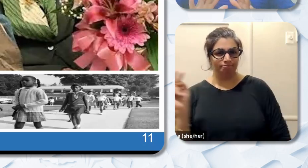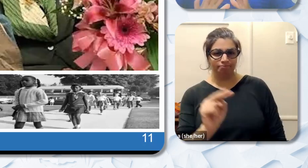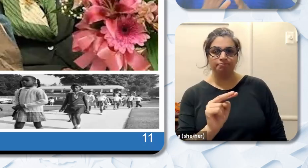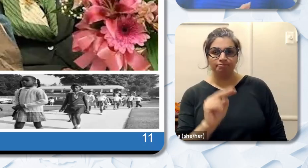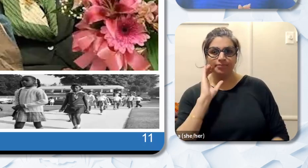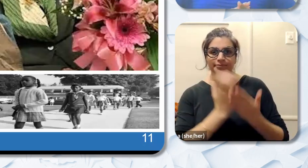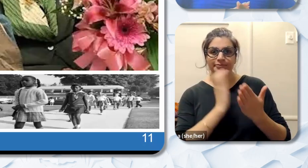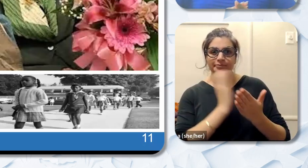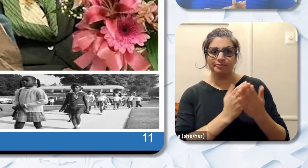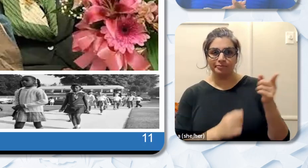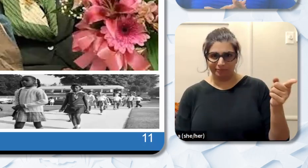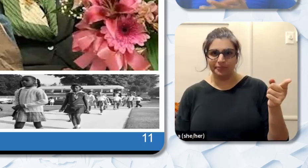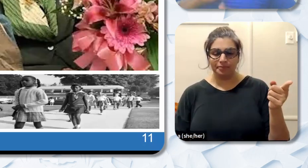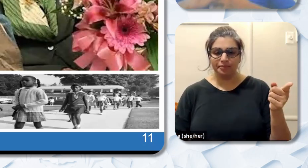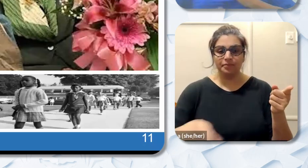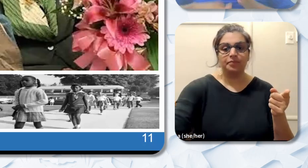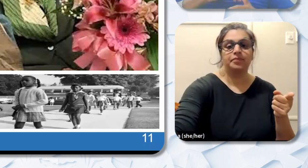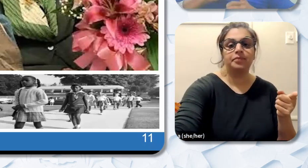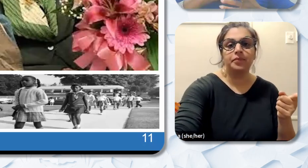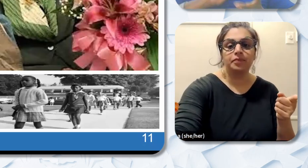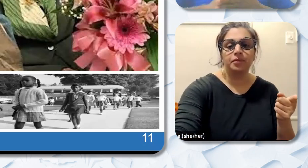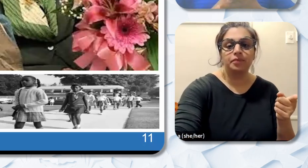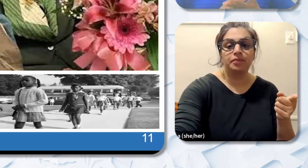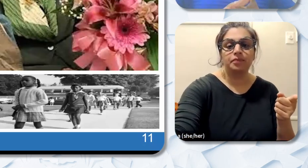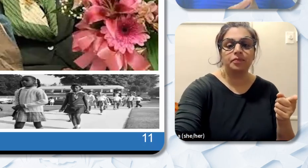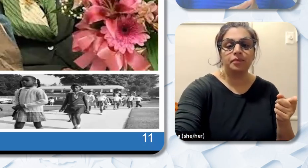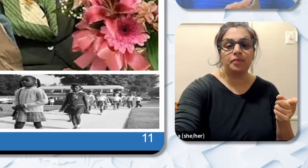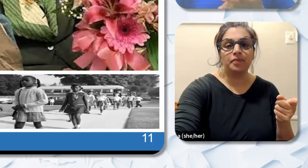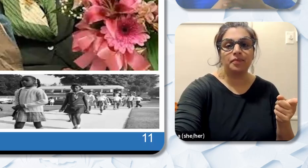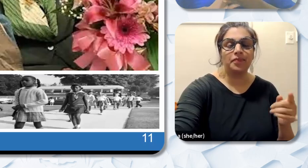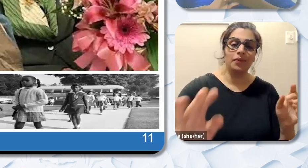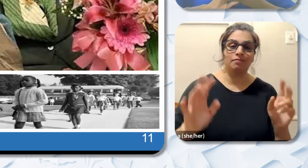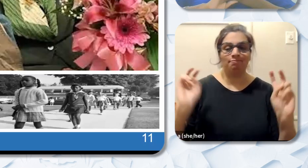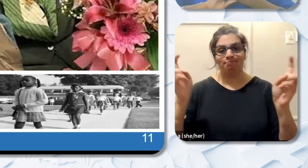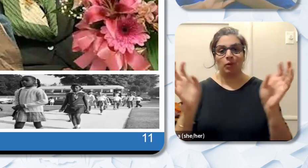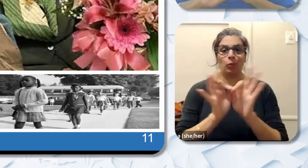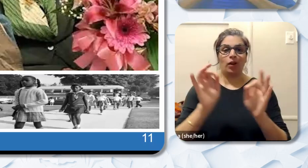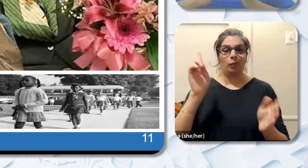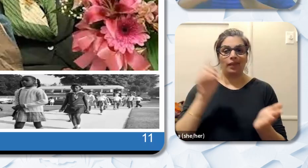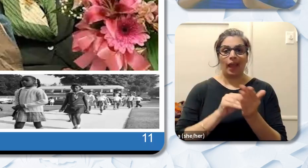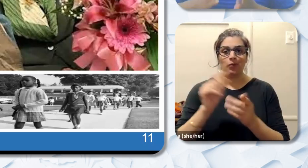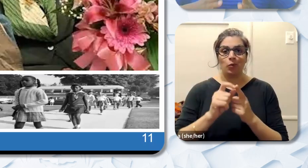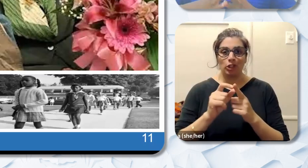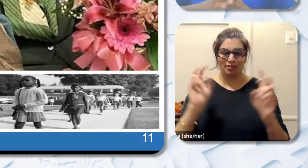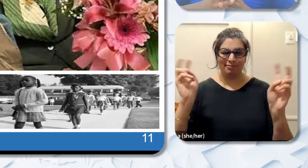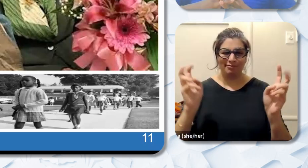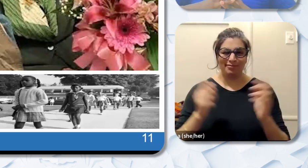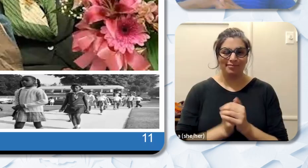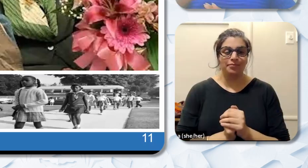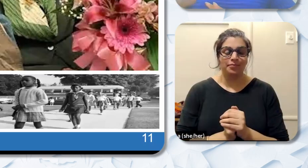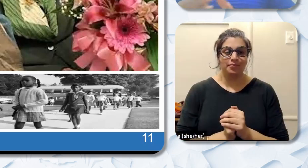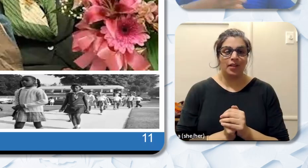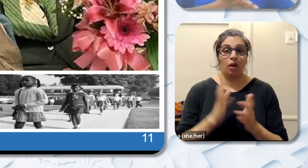pictures. Pictures are worth a thousand words. I would like to specifically highlight the elder in